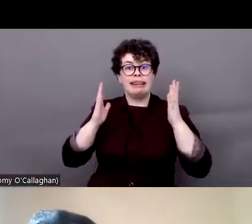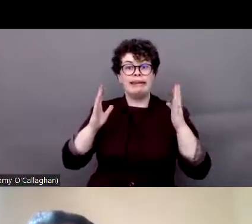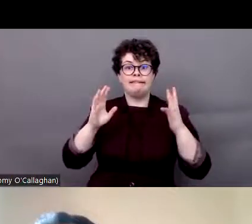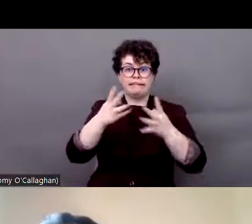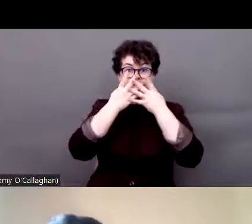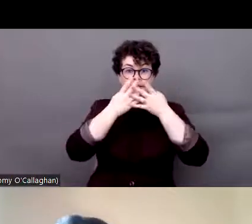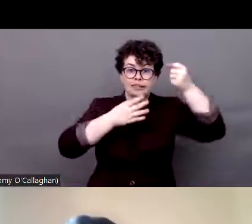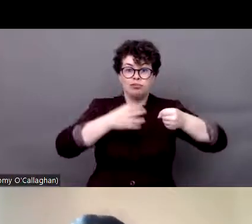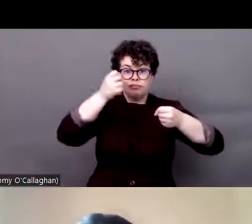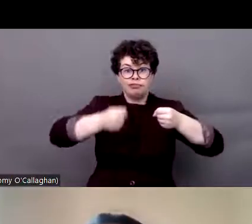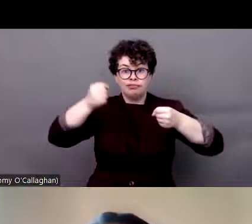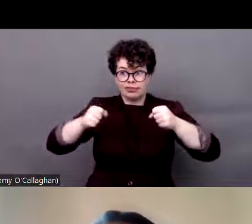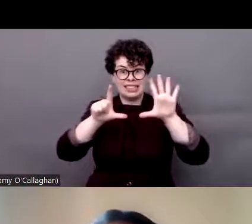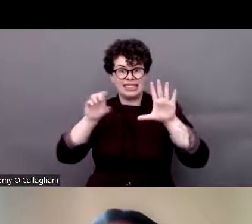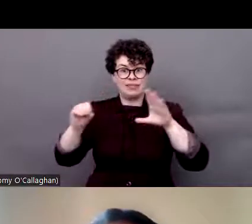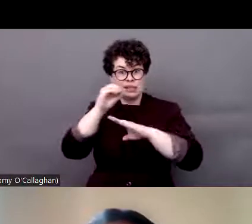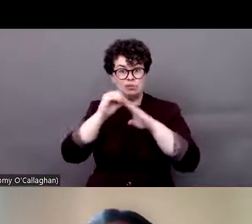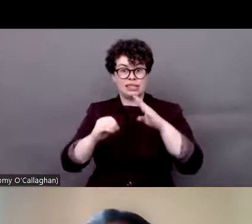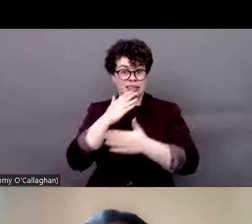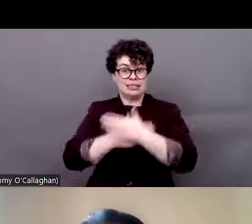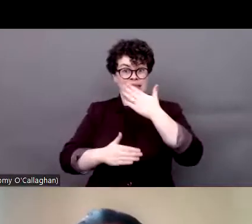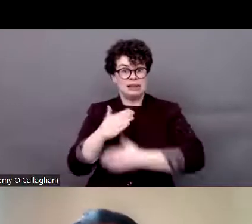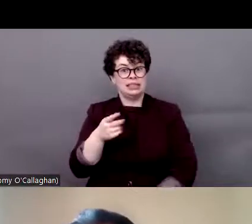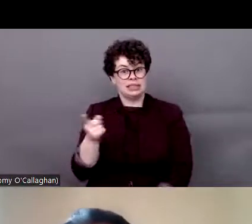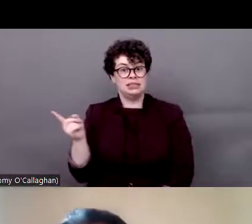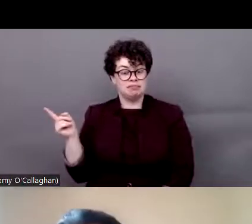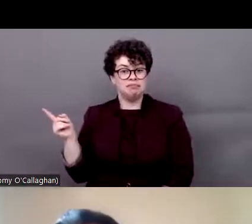with disability in Brazil, more than 70% of